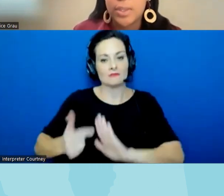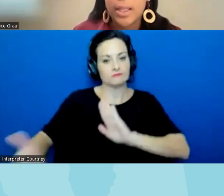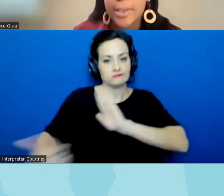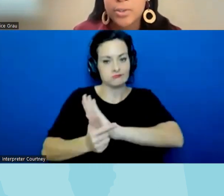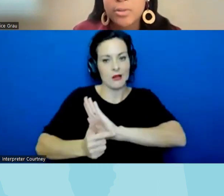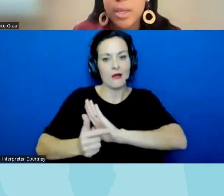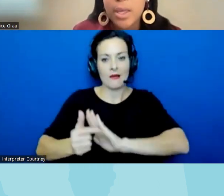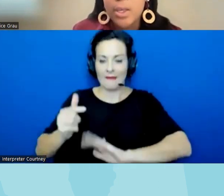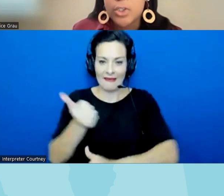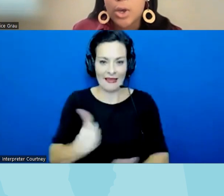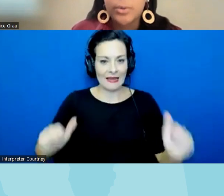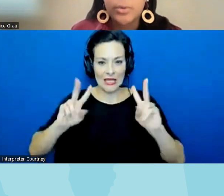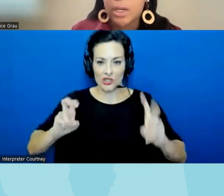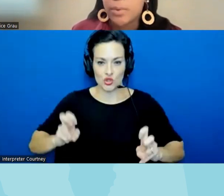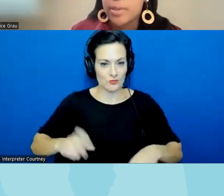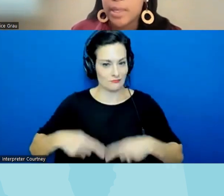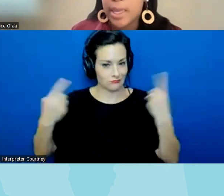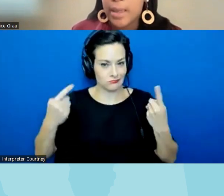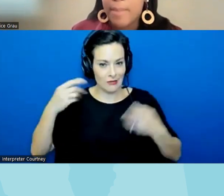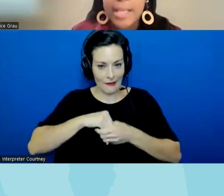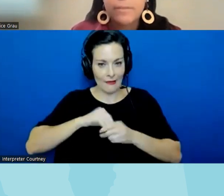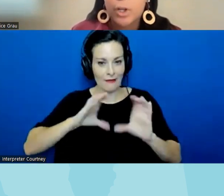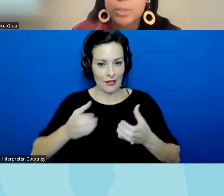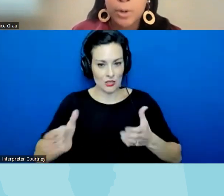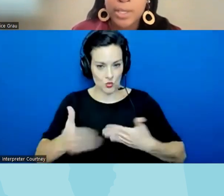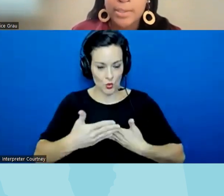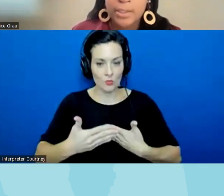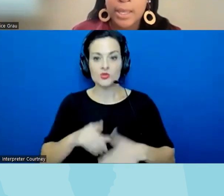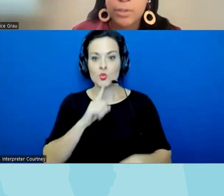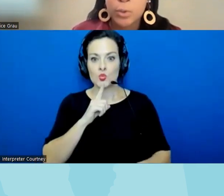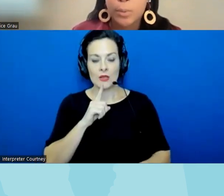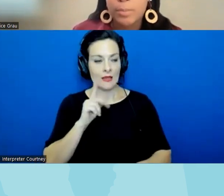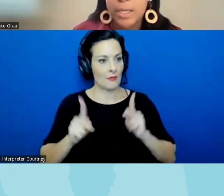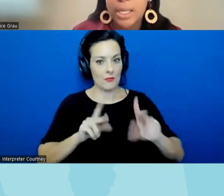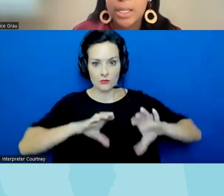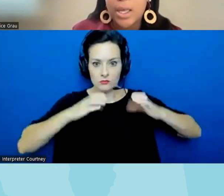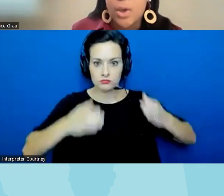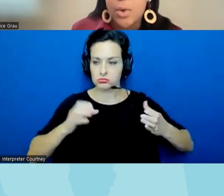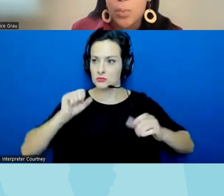in the classroom so there was a massive large protest the day of the school board meeting